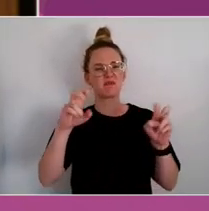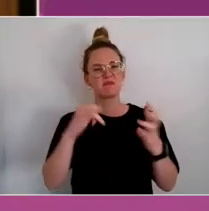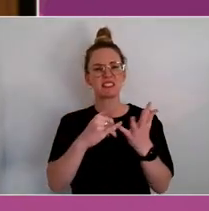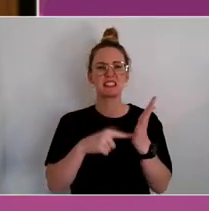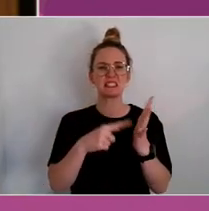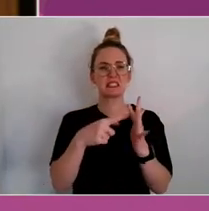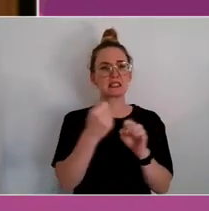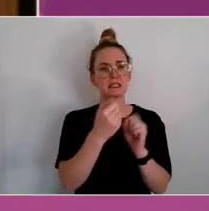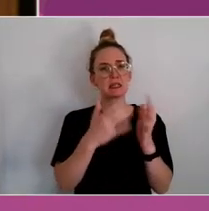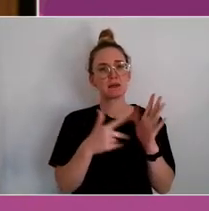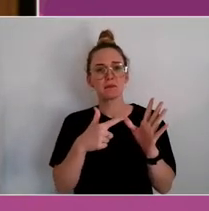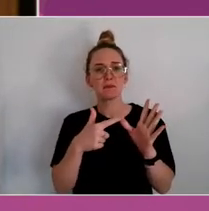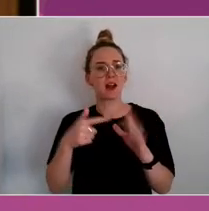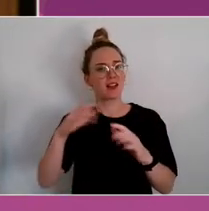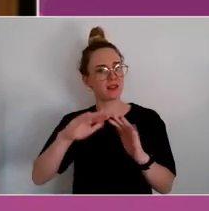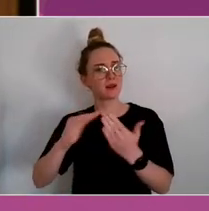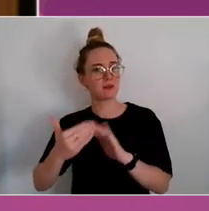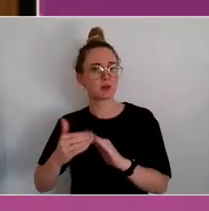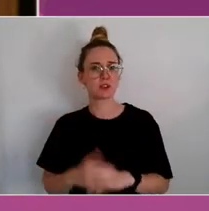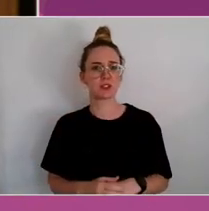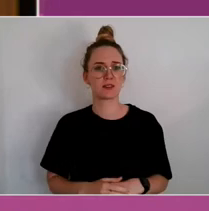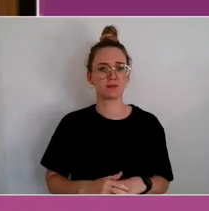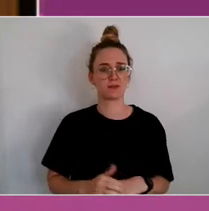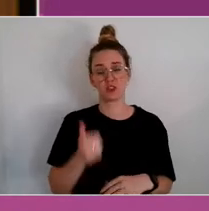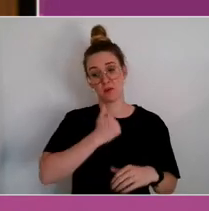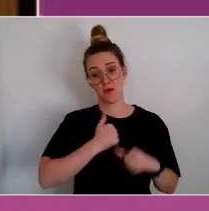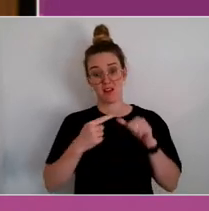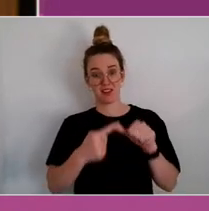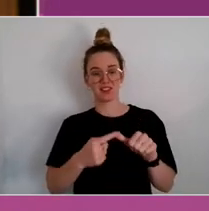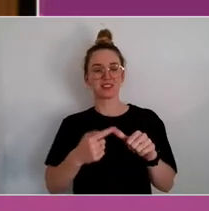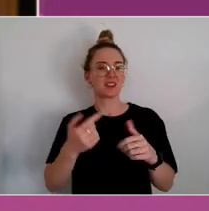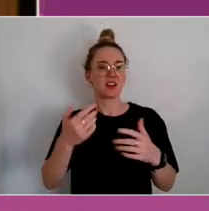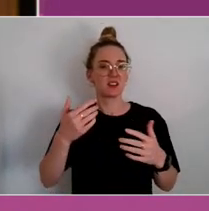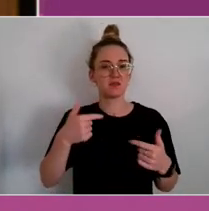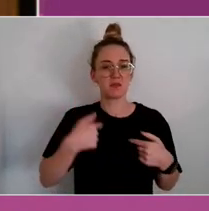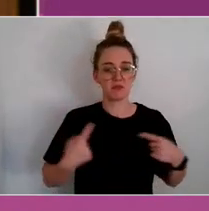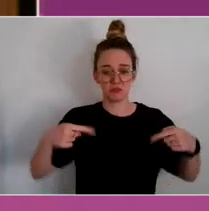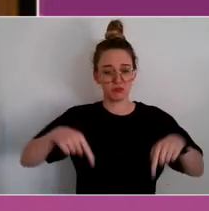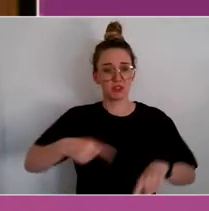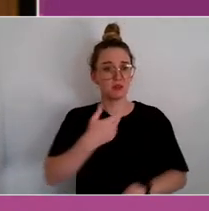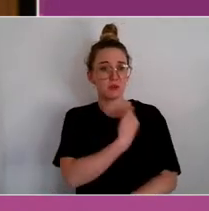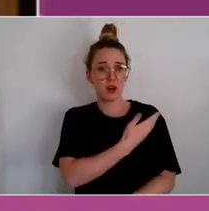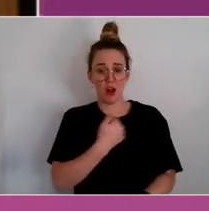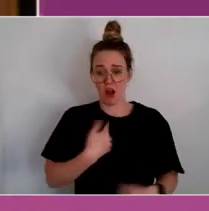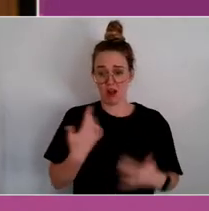So, in answer to the - the actual question, me here, very proudly, lived experience led at every level.